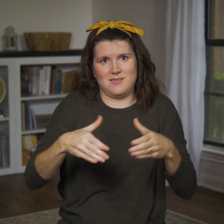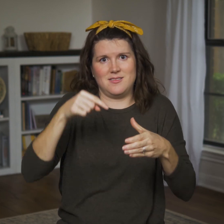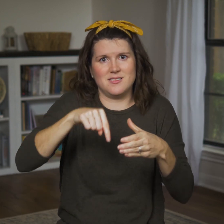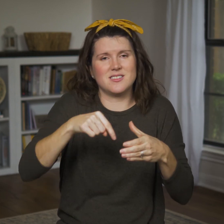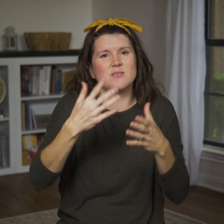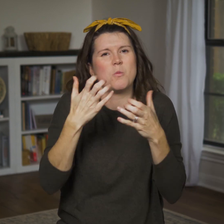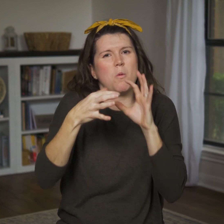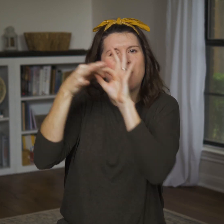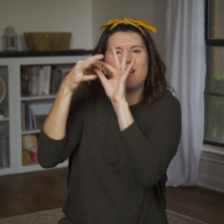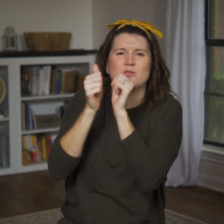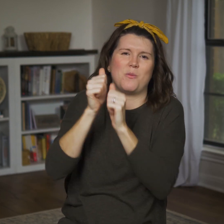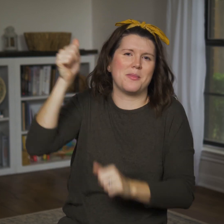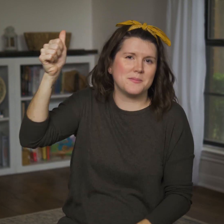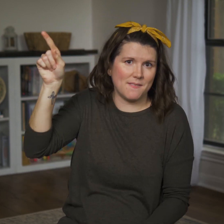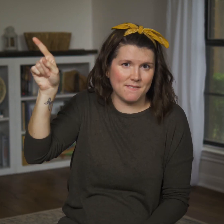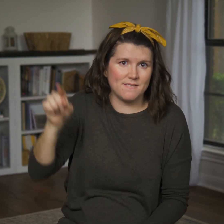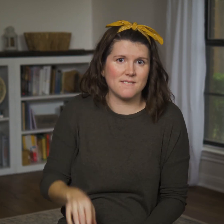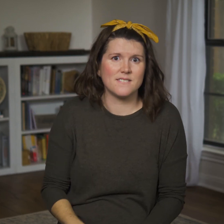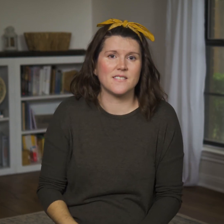in relationship with Himself.